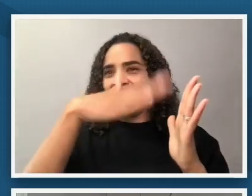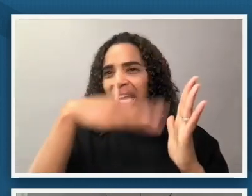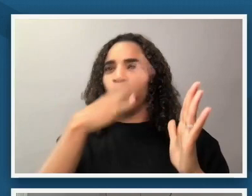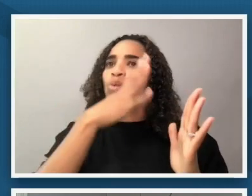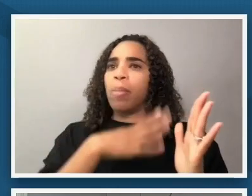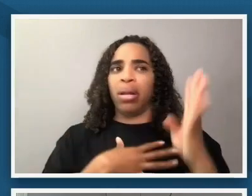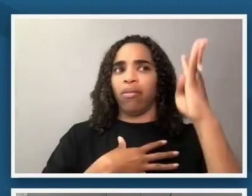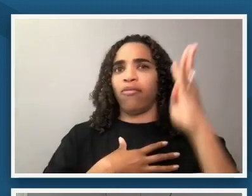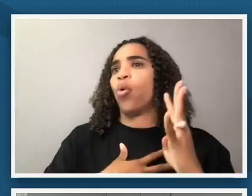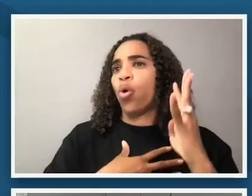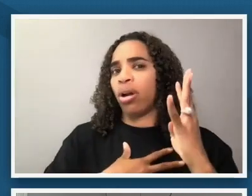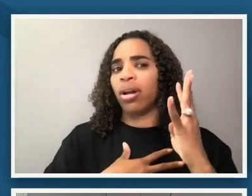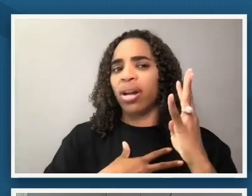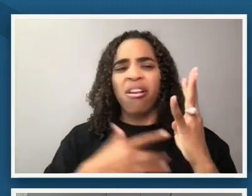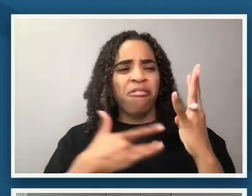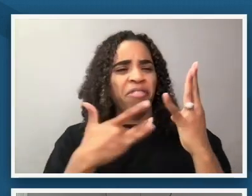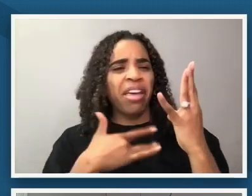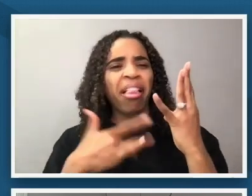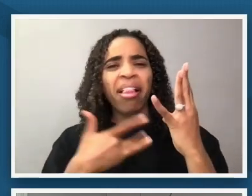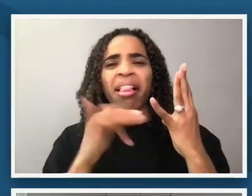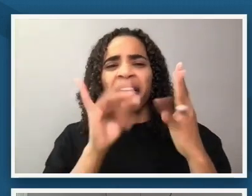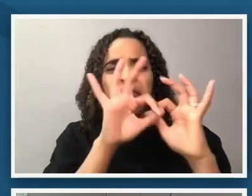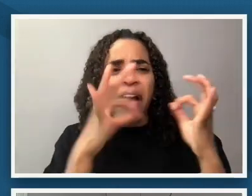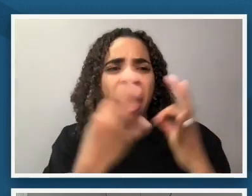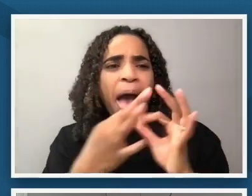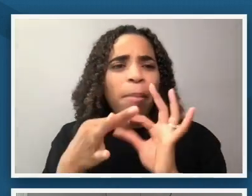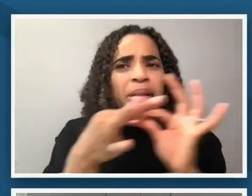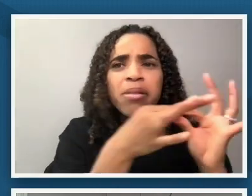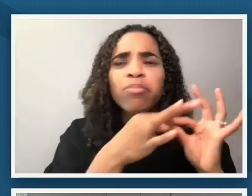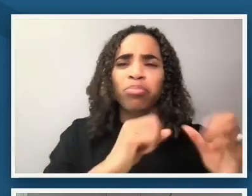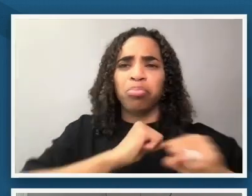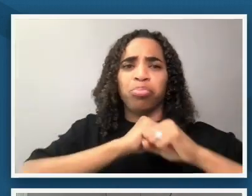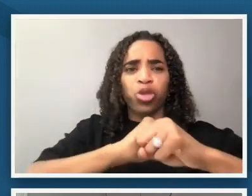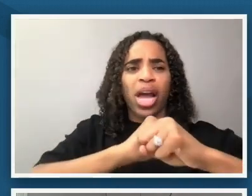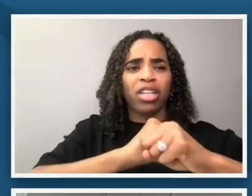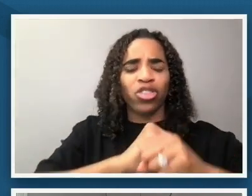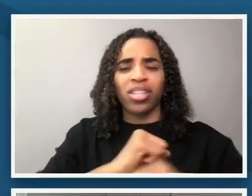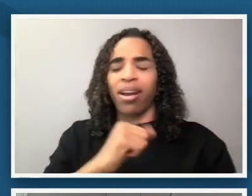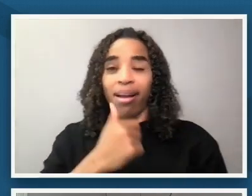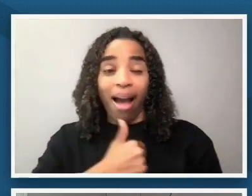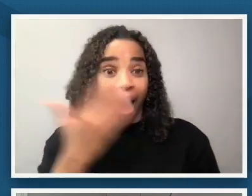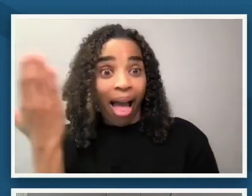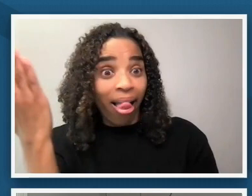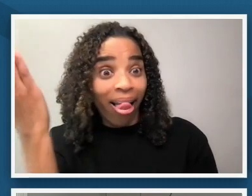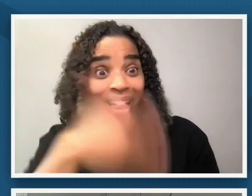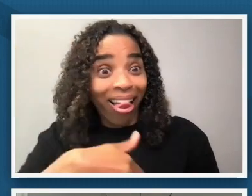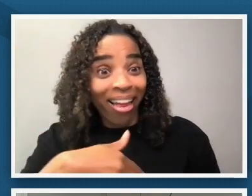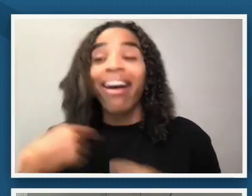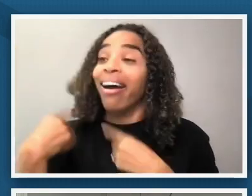the familial connection the protection so i i had never seen that in all of our